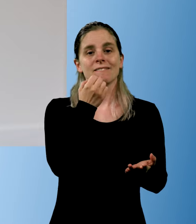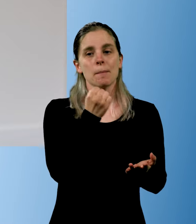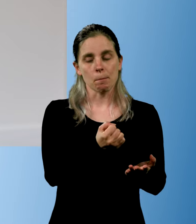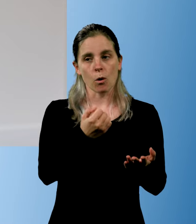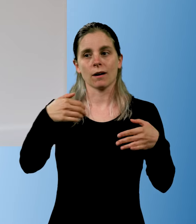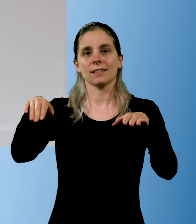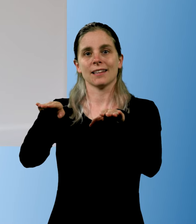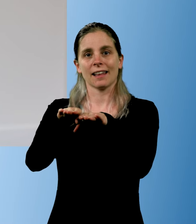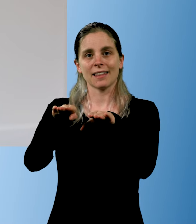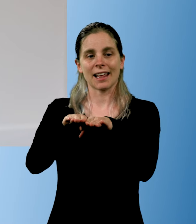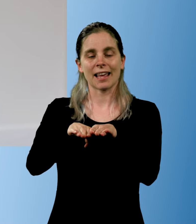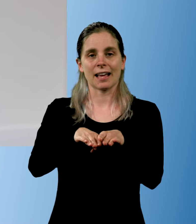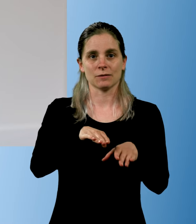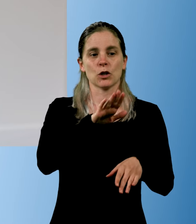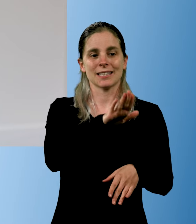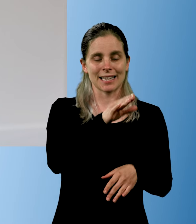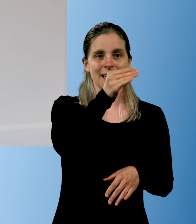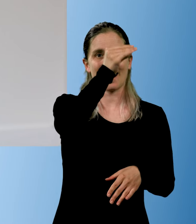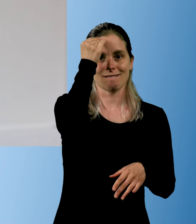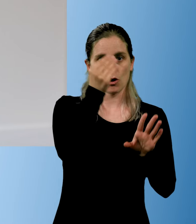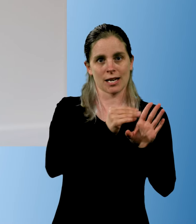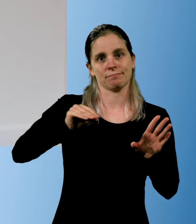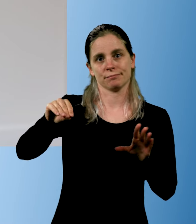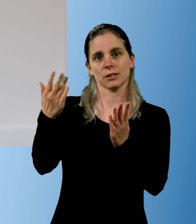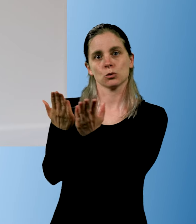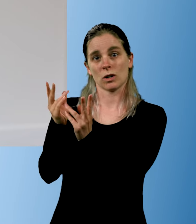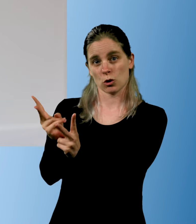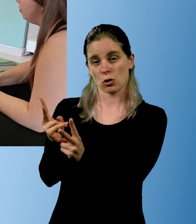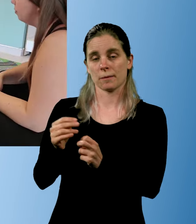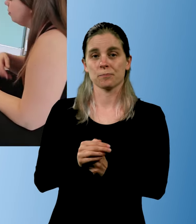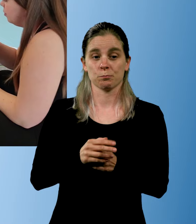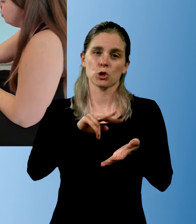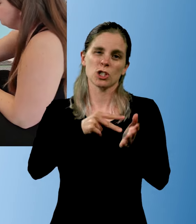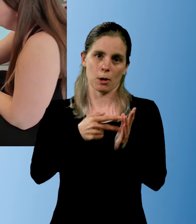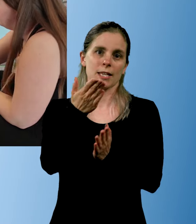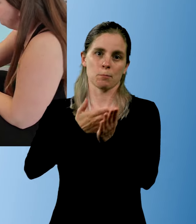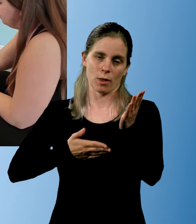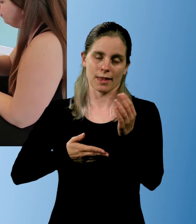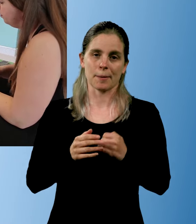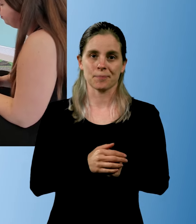So this knowledge has to come to the school systematically.